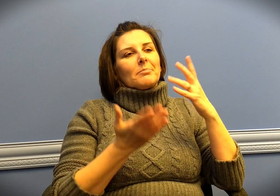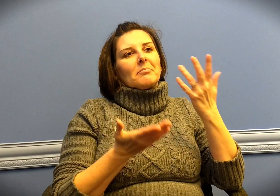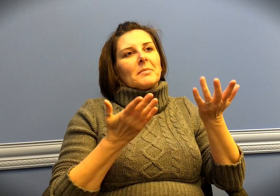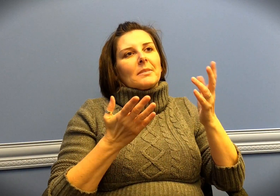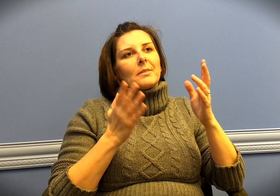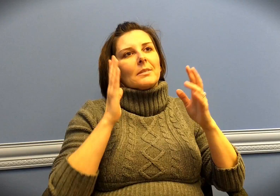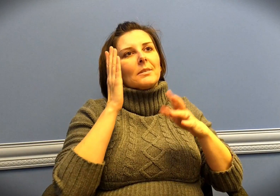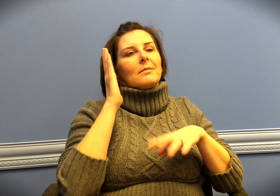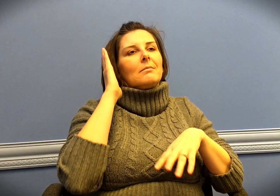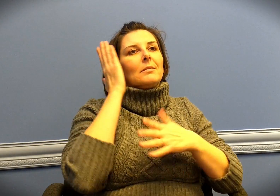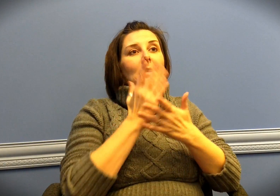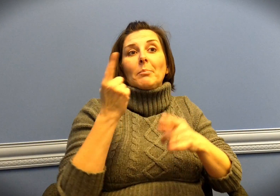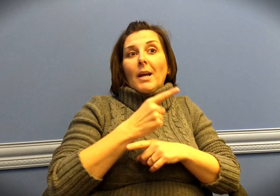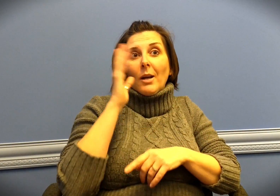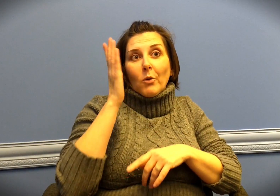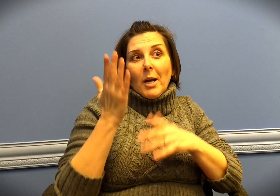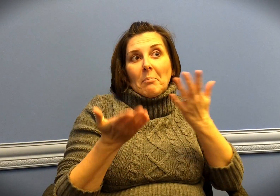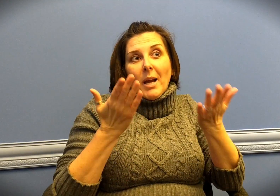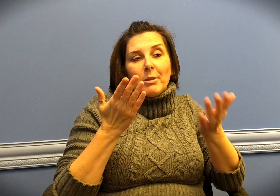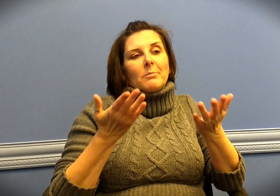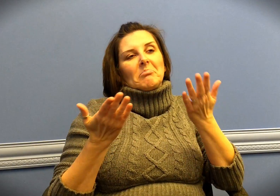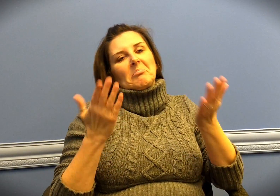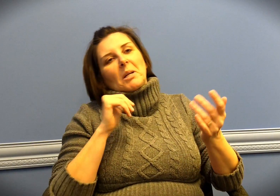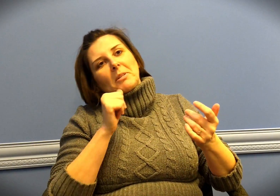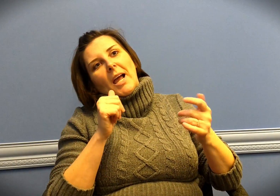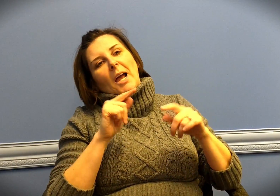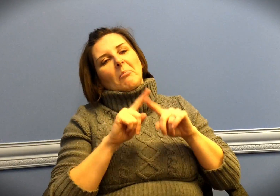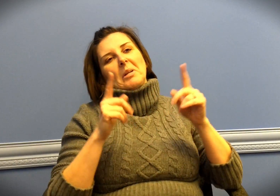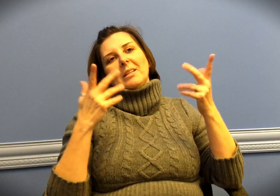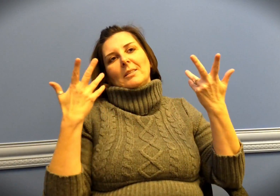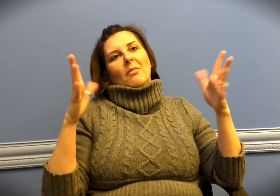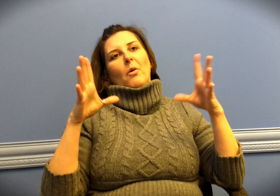Maybe someday it will be or perhaps not,